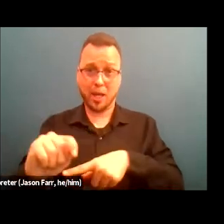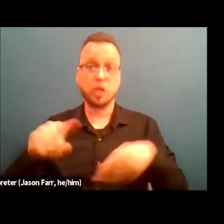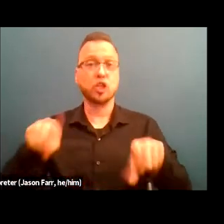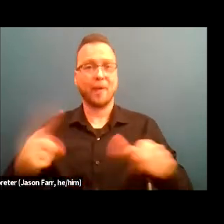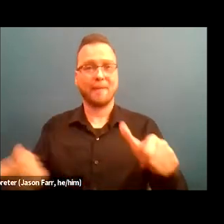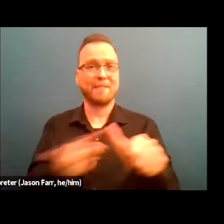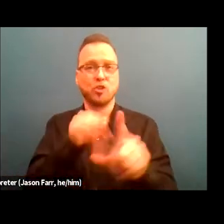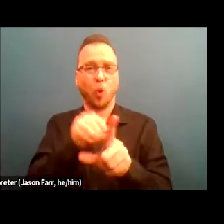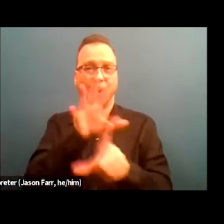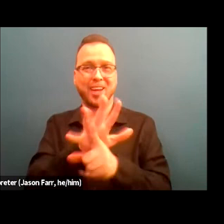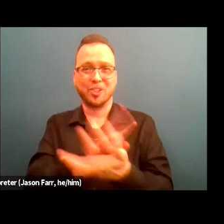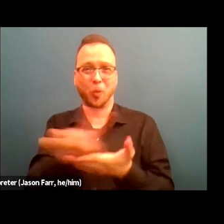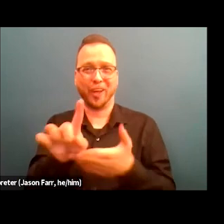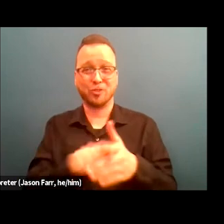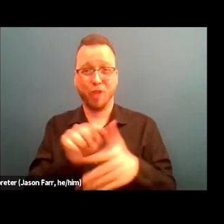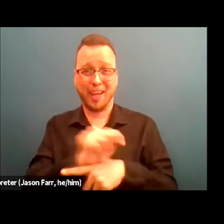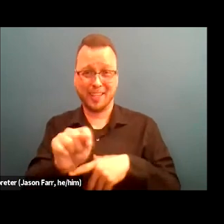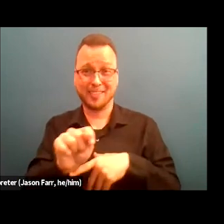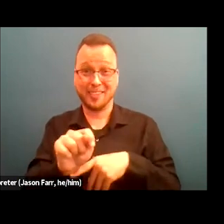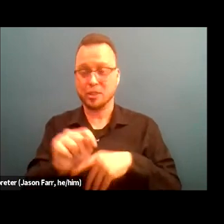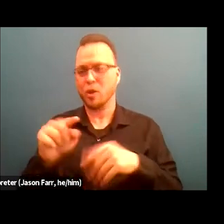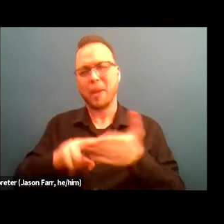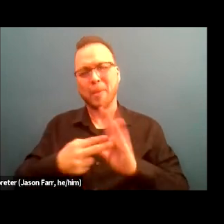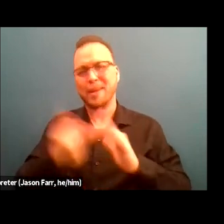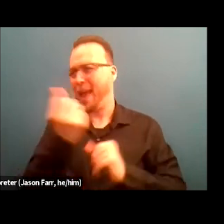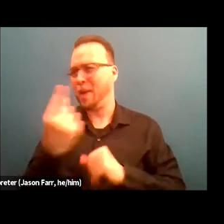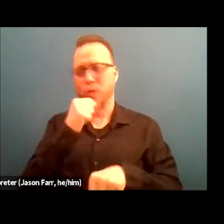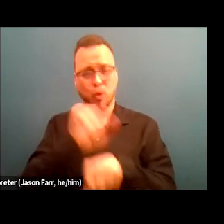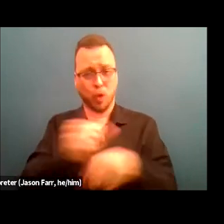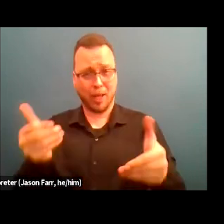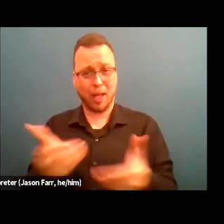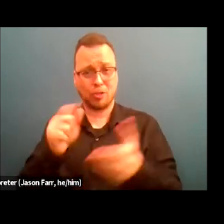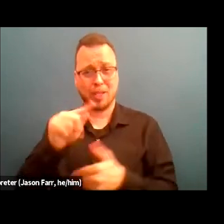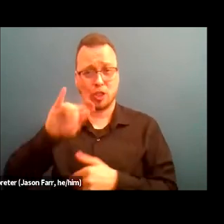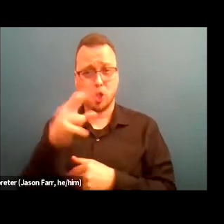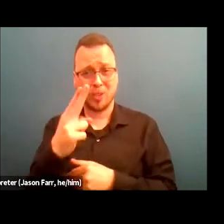So the first week anyone starts their work here at St. Joseph's Center, everyone goes through the same training.